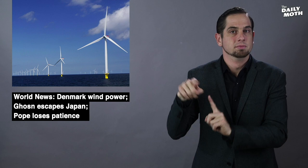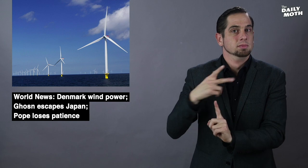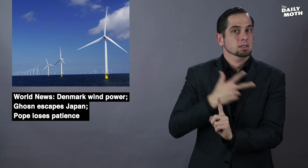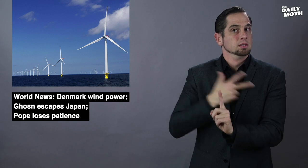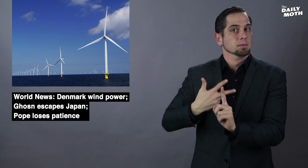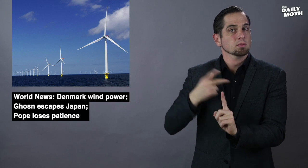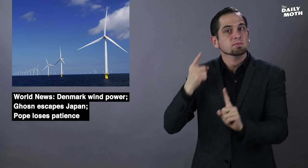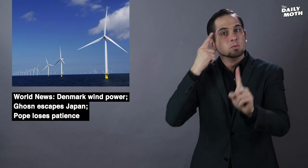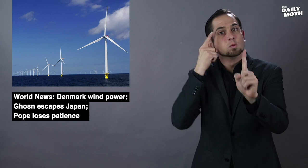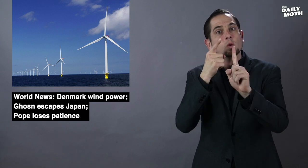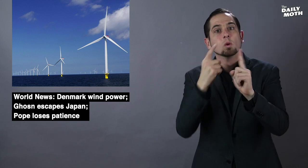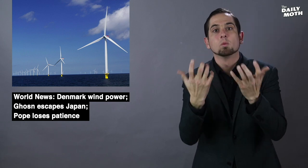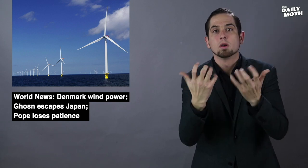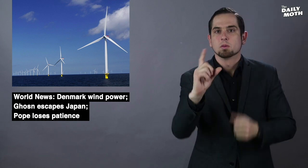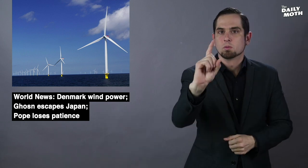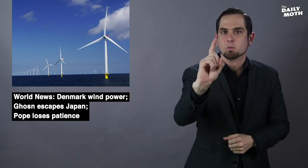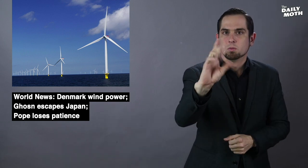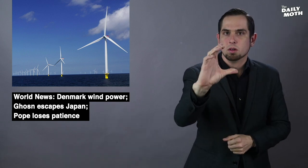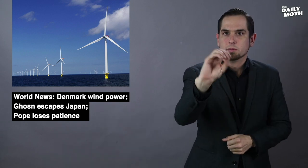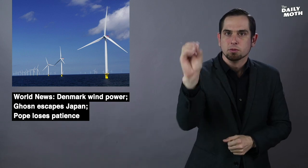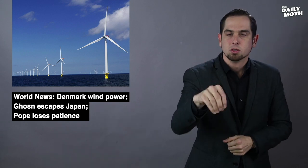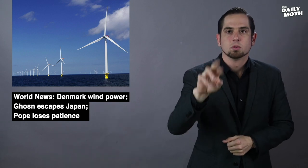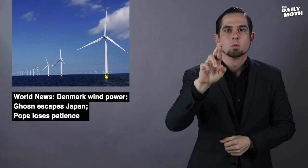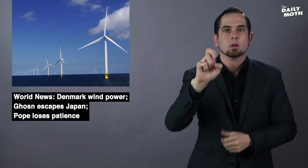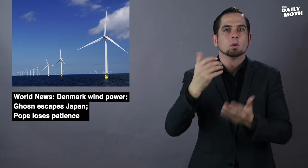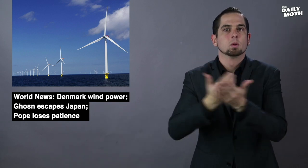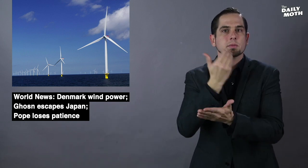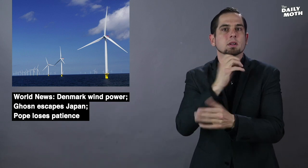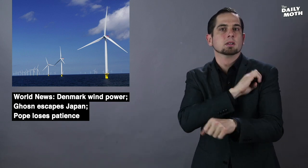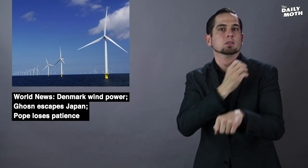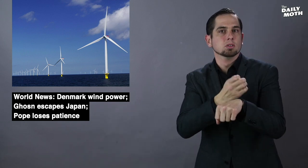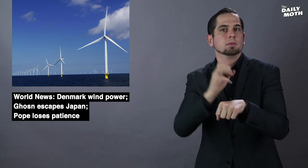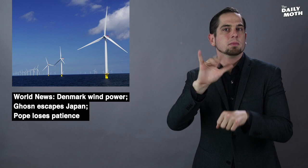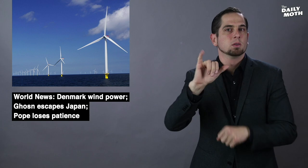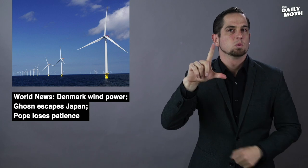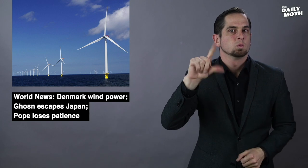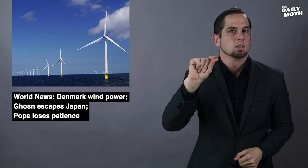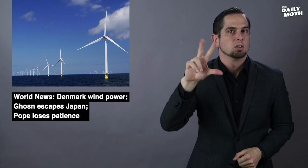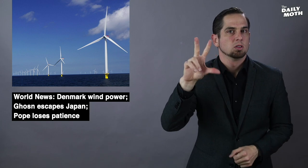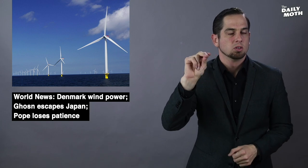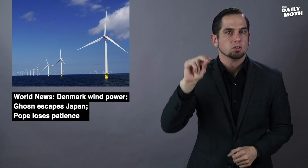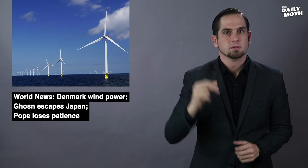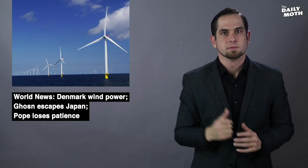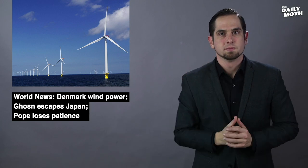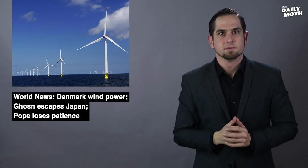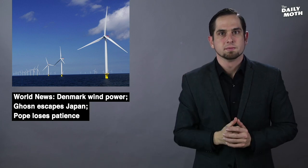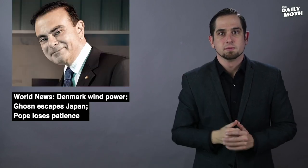Denmark has a goal of 100% renewable energy by 2030.